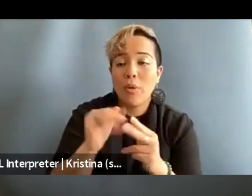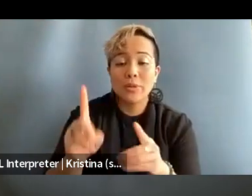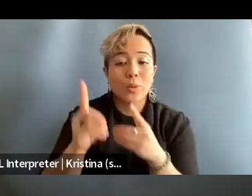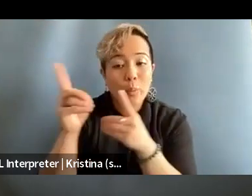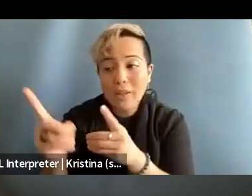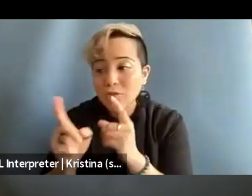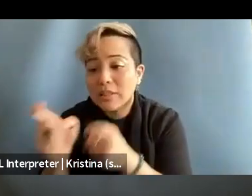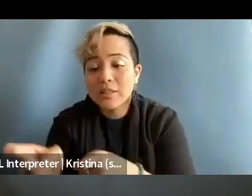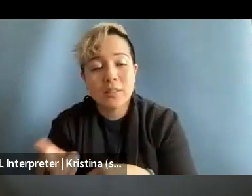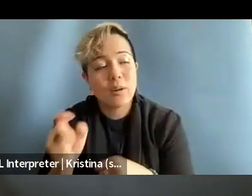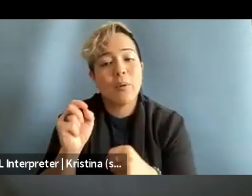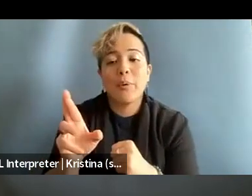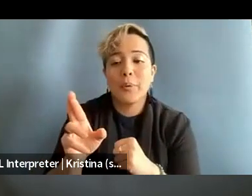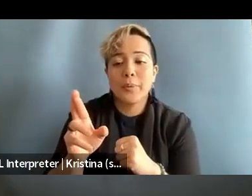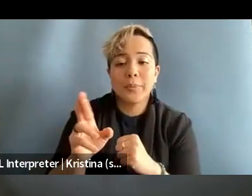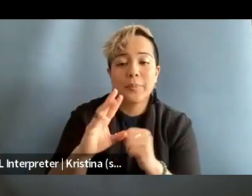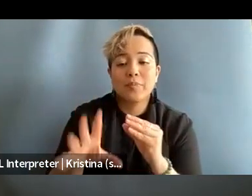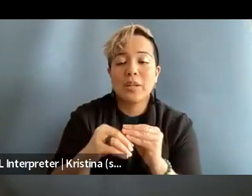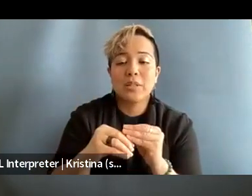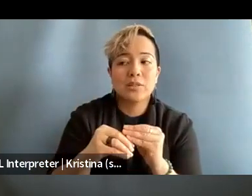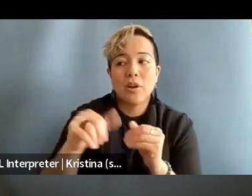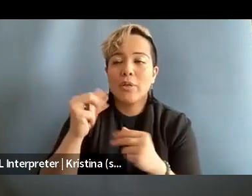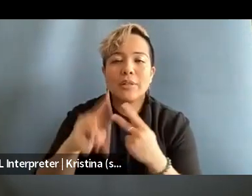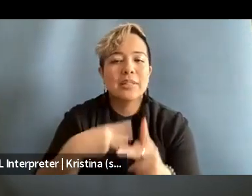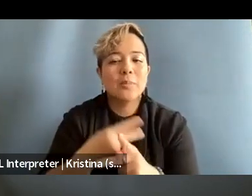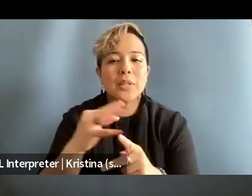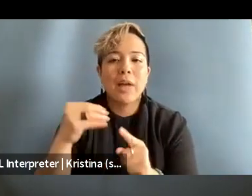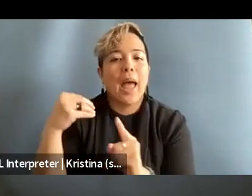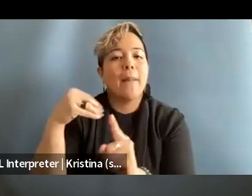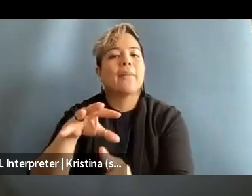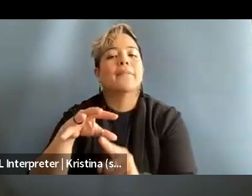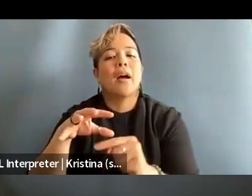or additional other types of like amplifying that work.